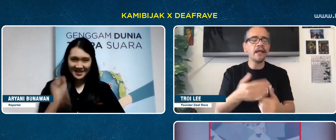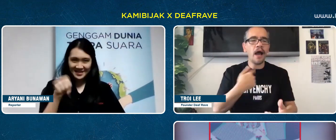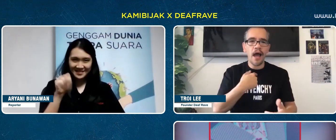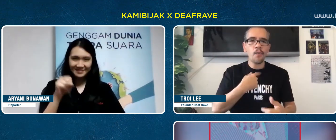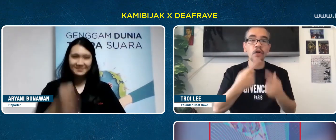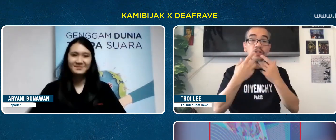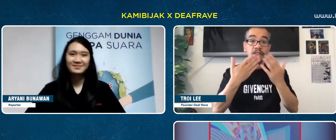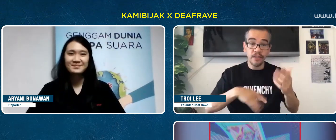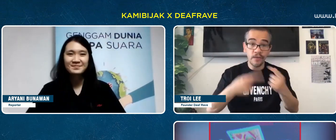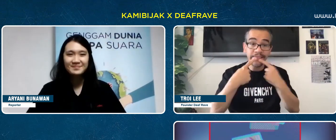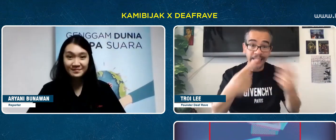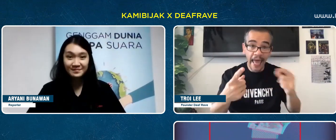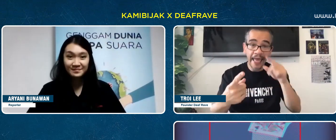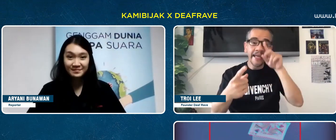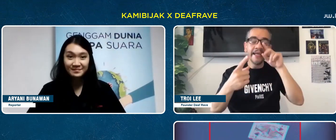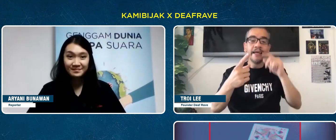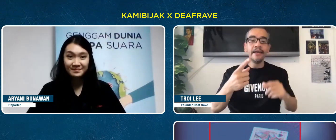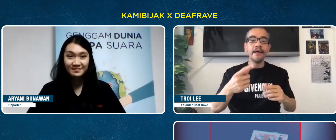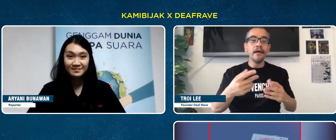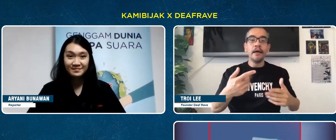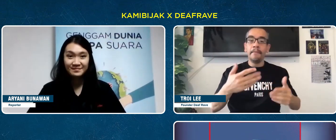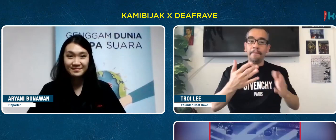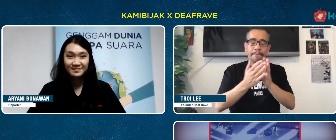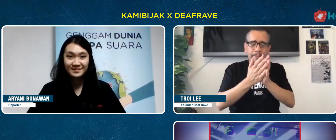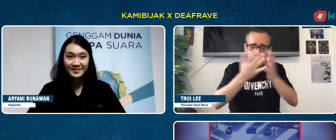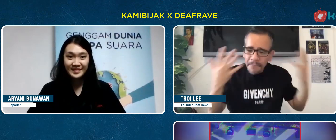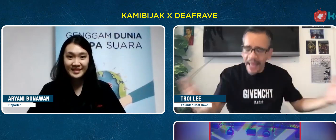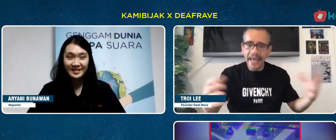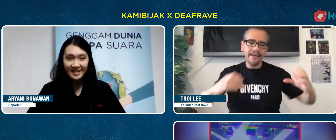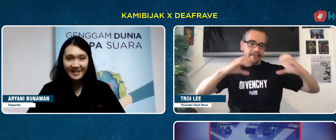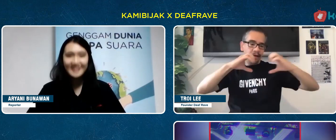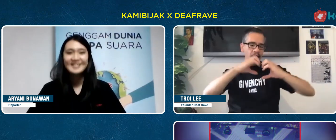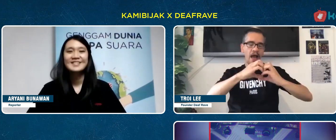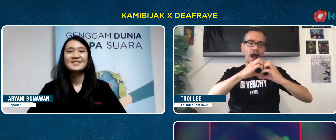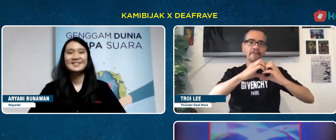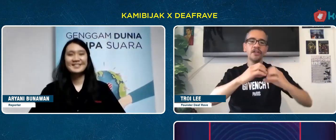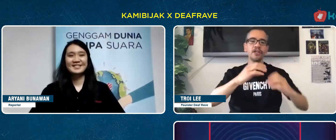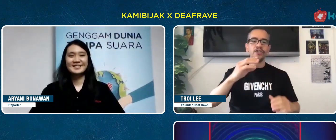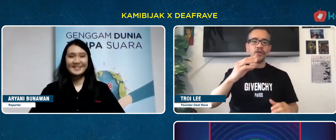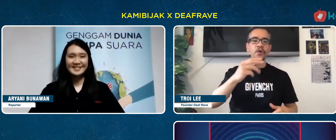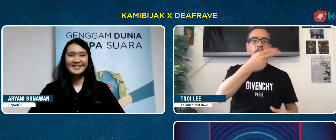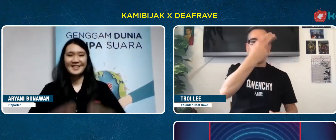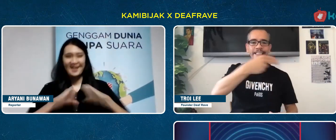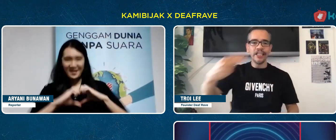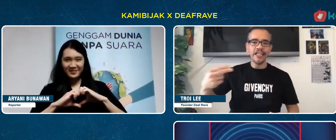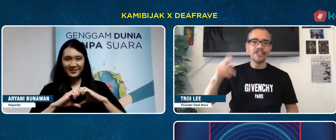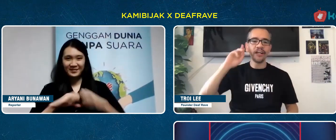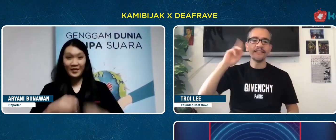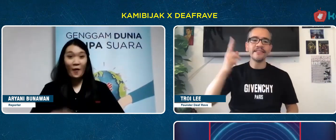I want to convey, greetings of love for the Indonesian Deaf community.